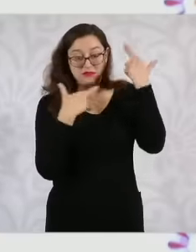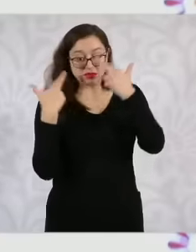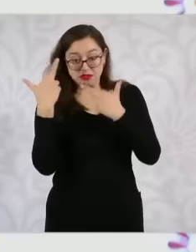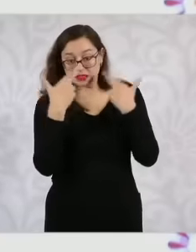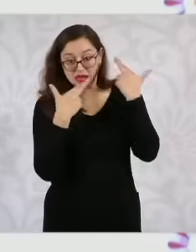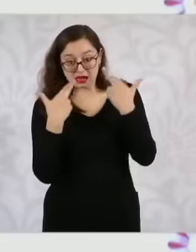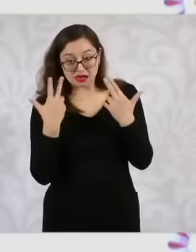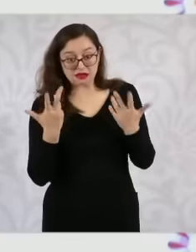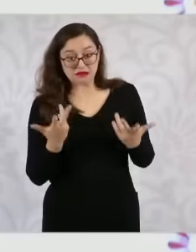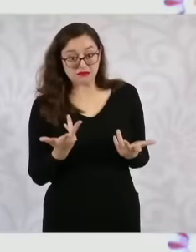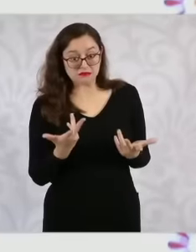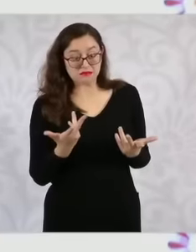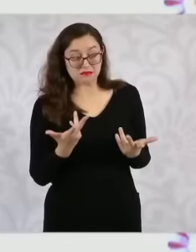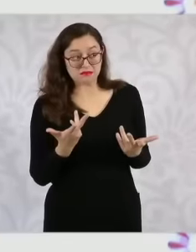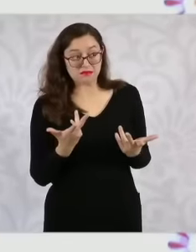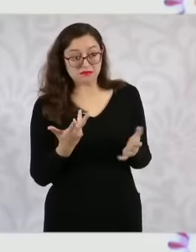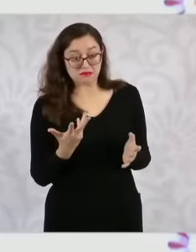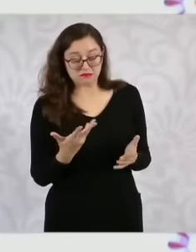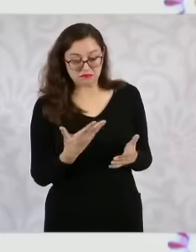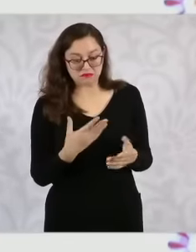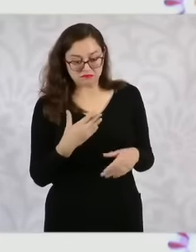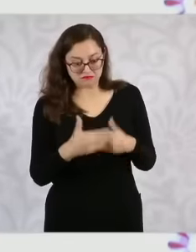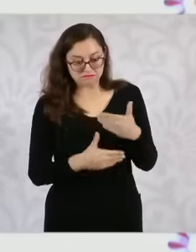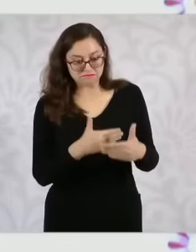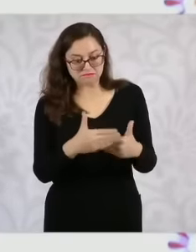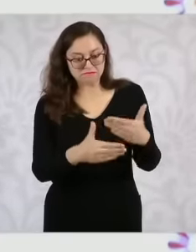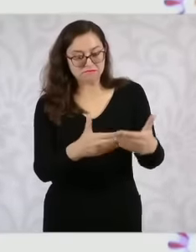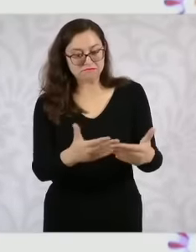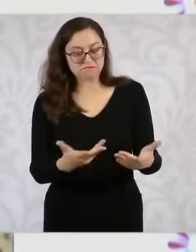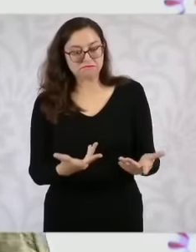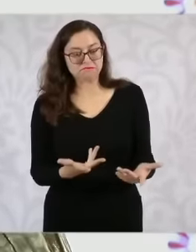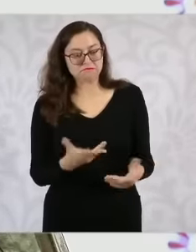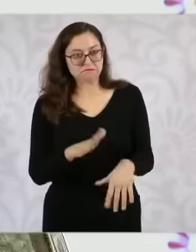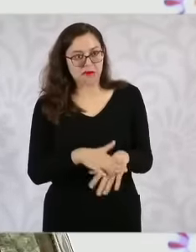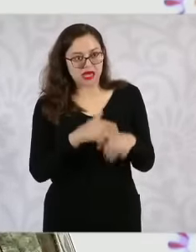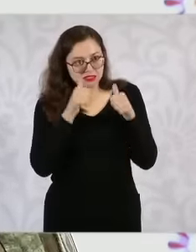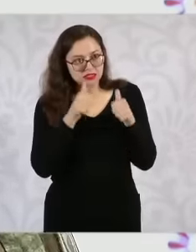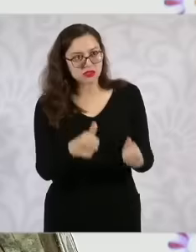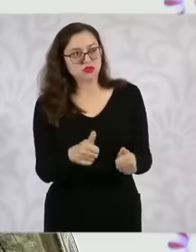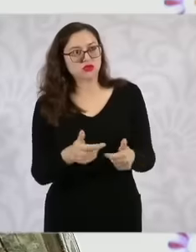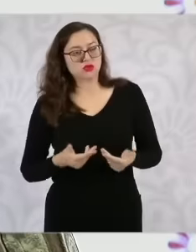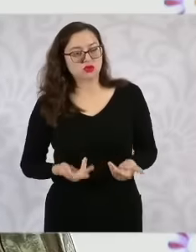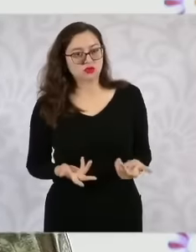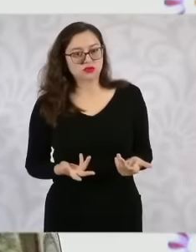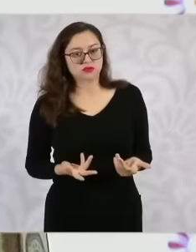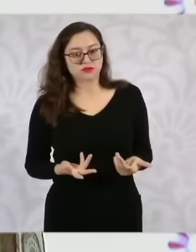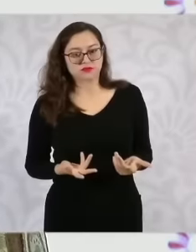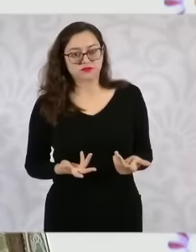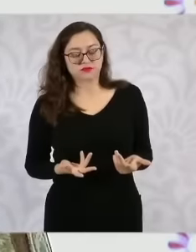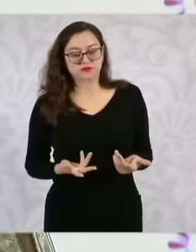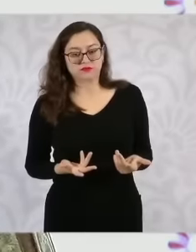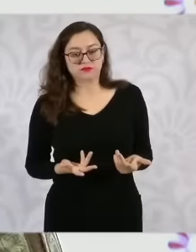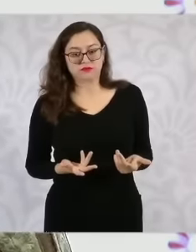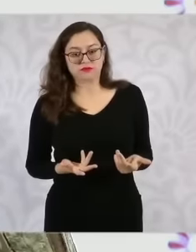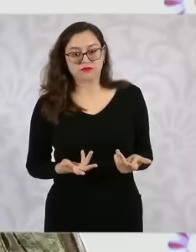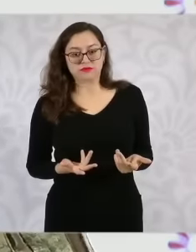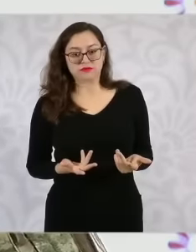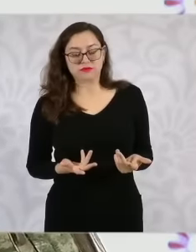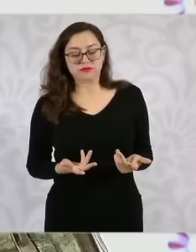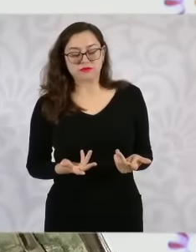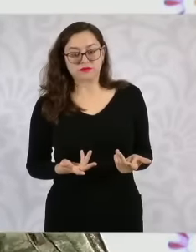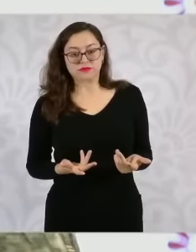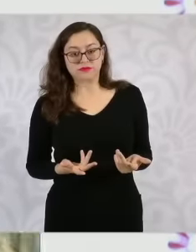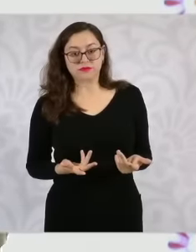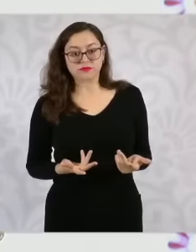so that it continues to be updated and reinforce the actions. In everything that is done,